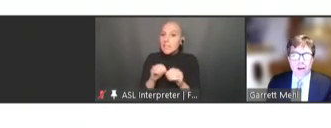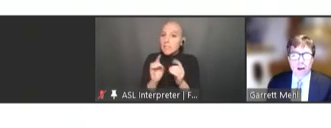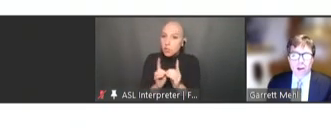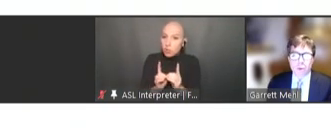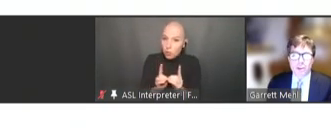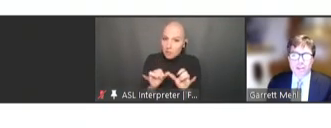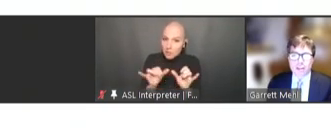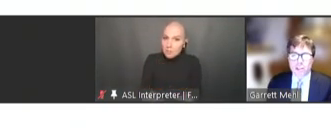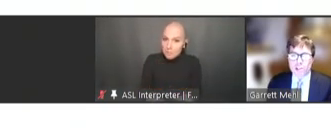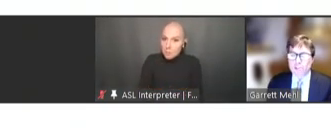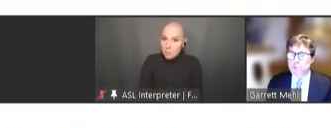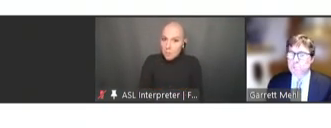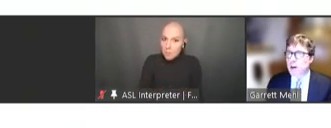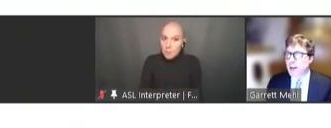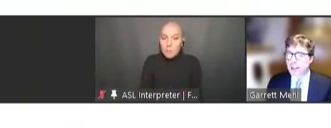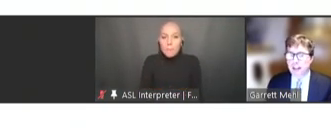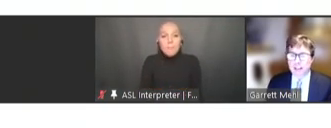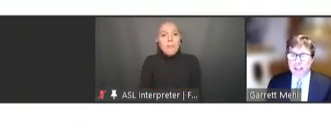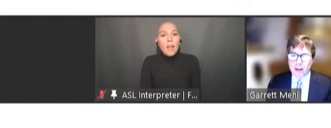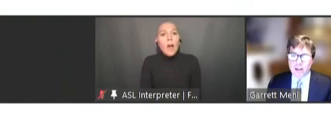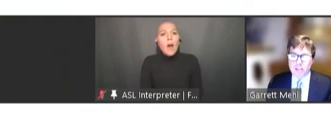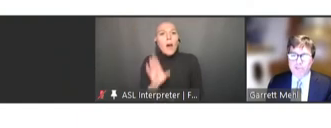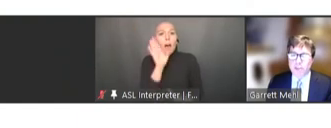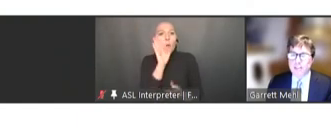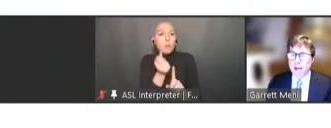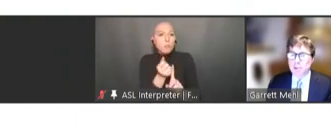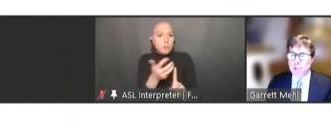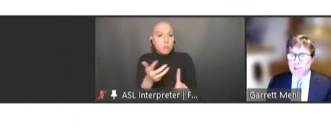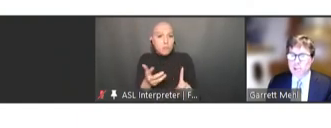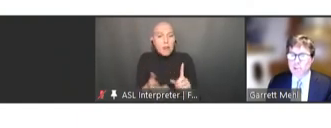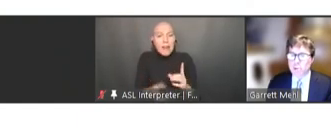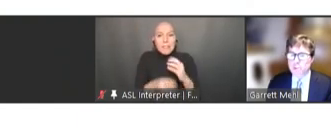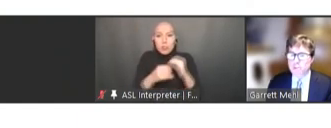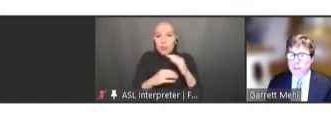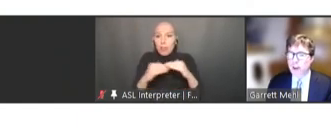I'll go into the additional SMART Guideline layers for establishing digital tools for the health